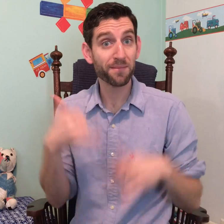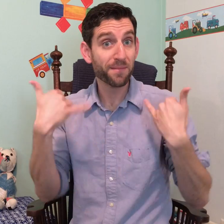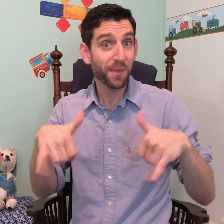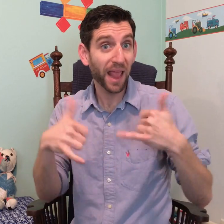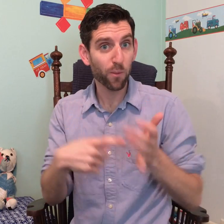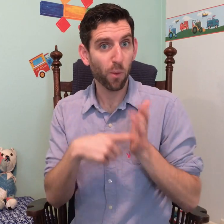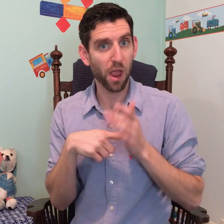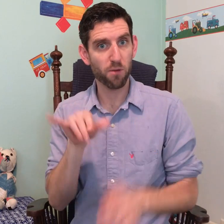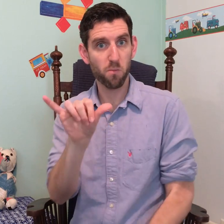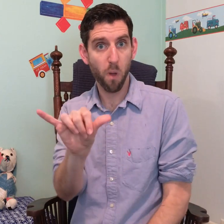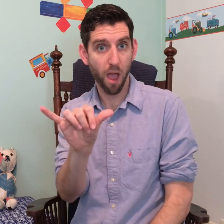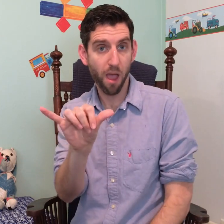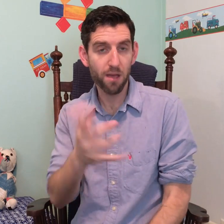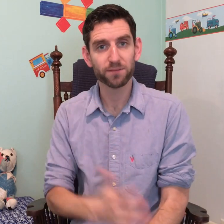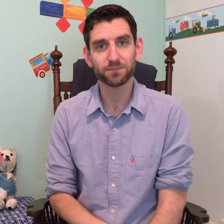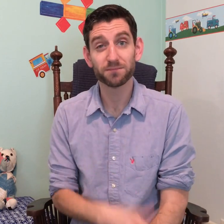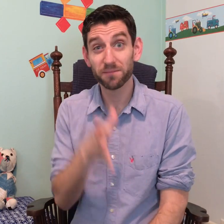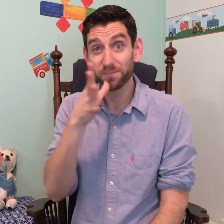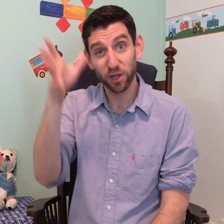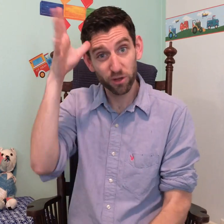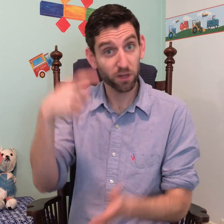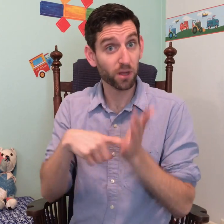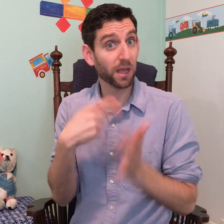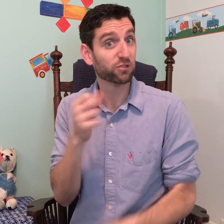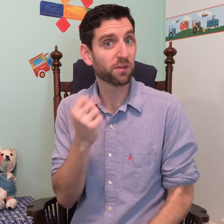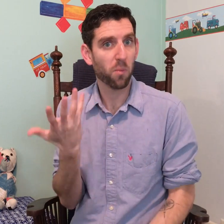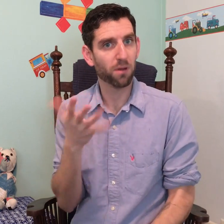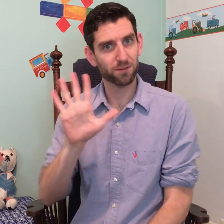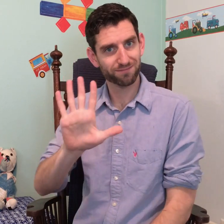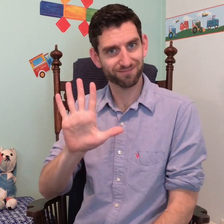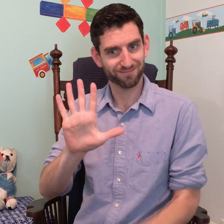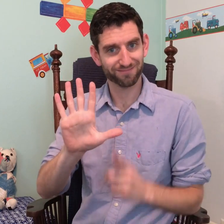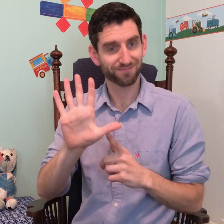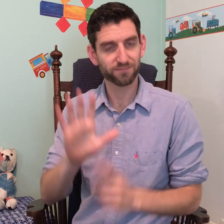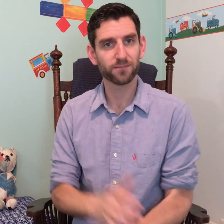And the sign for PLAY uses the Y handshape. And the sign for PARENTS uses the 5 handshape.